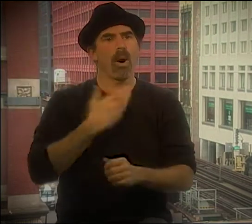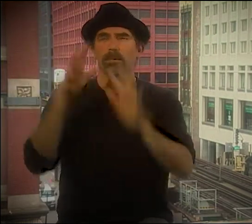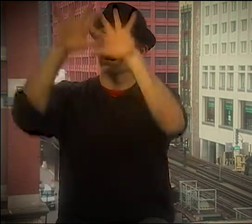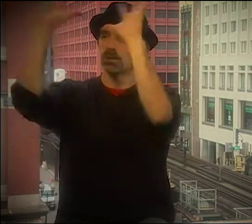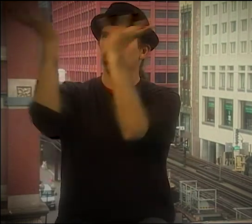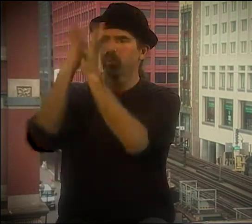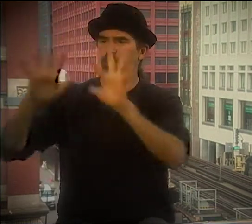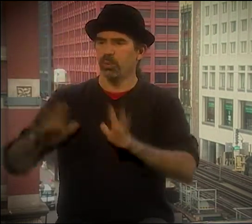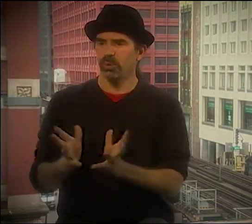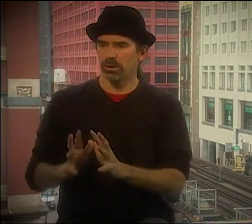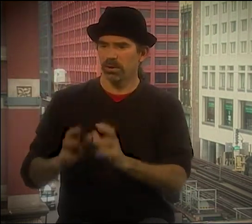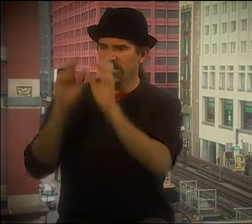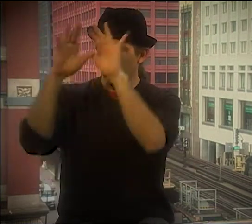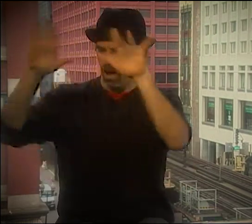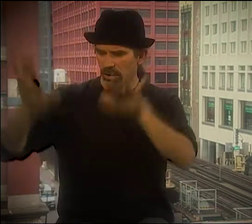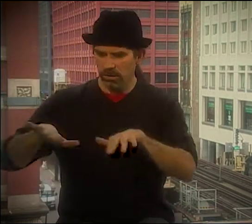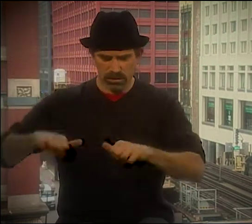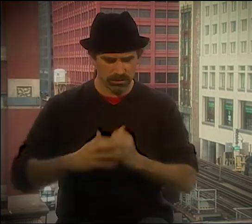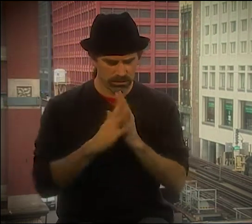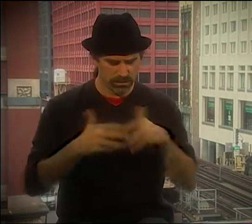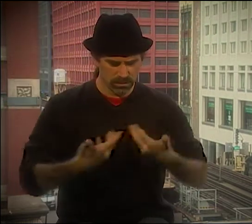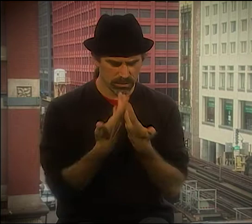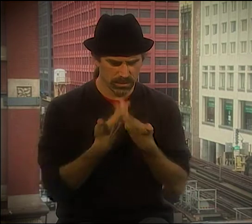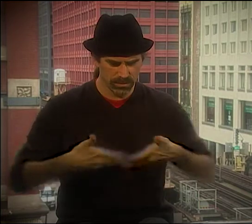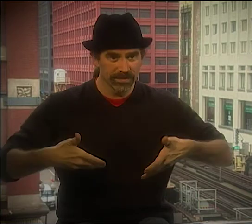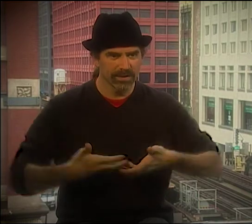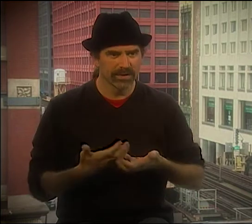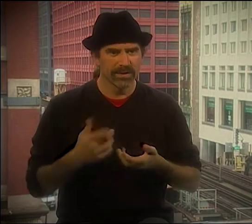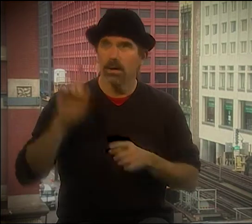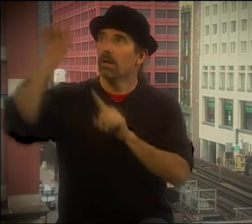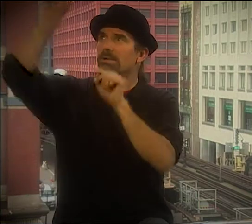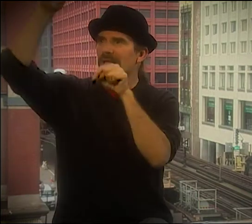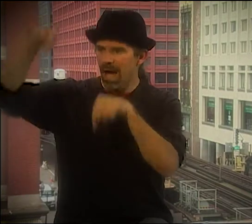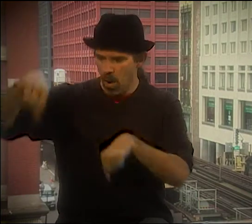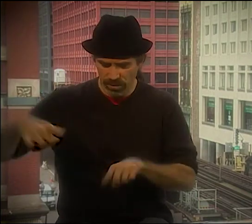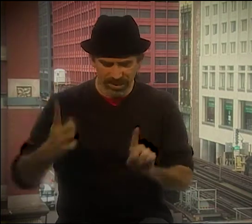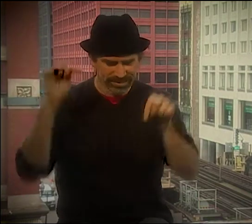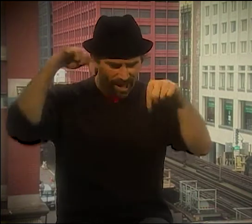THE FIRE GOES UP, THE HOUSE COMES DOWN, AND THEN EMOTIONS ARE UP AND DOWN.